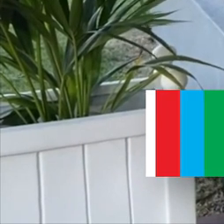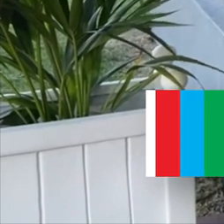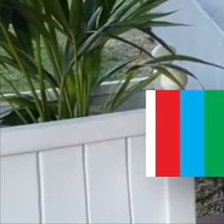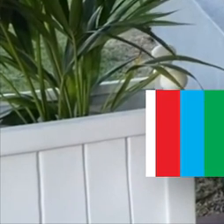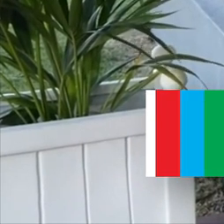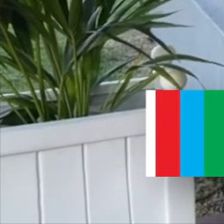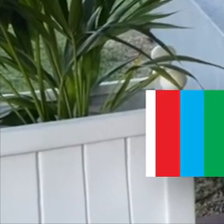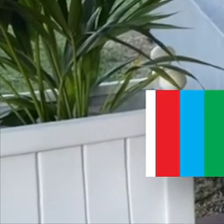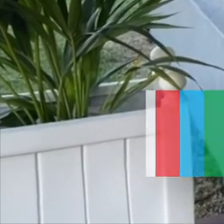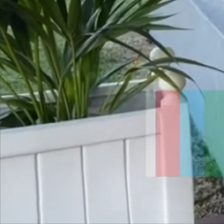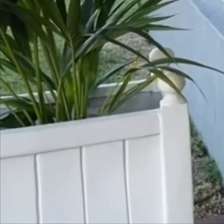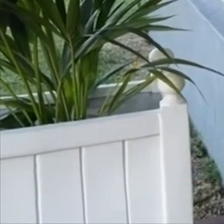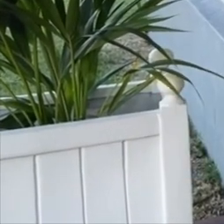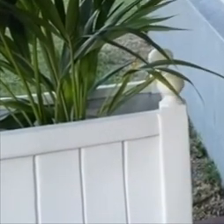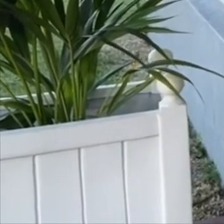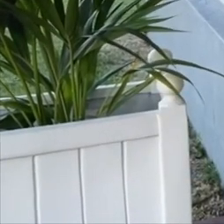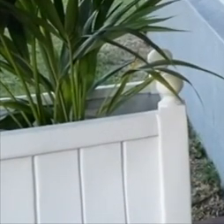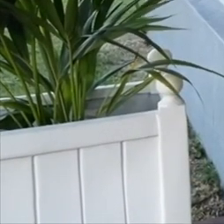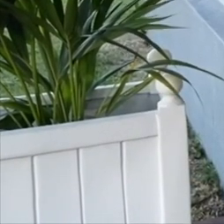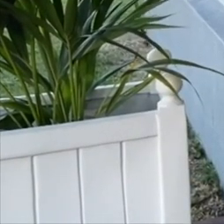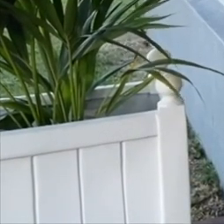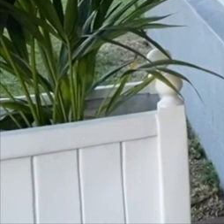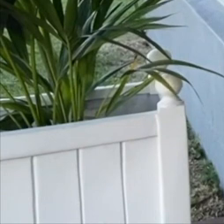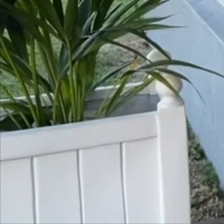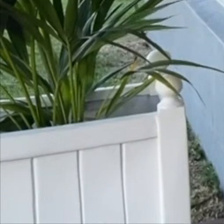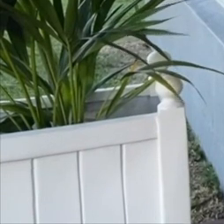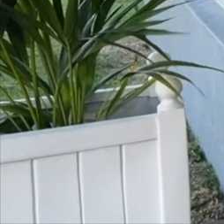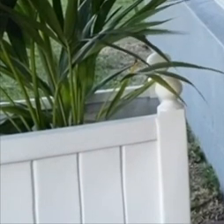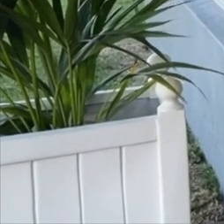by asking them fun questions like what their favourite book is or favourite food is.